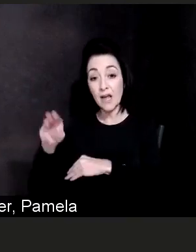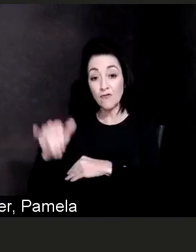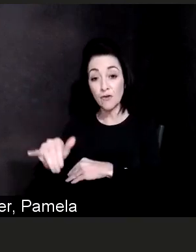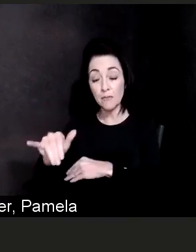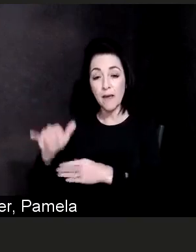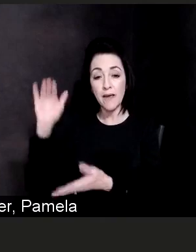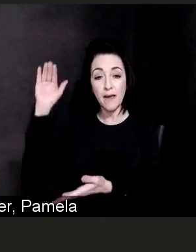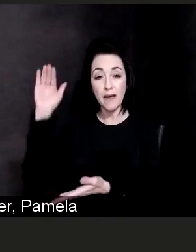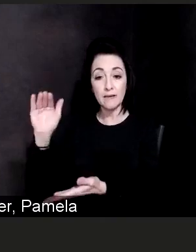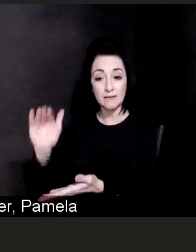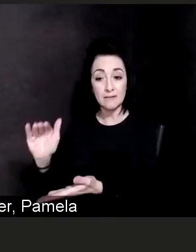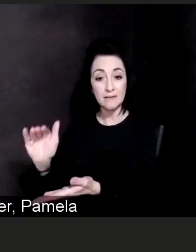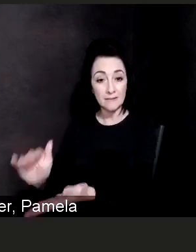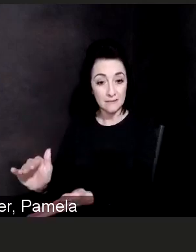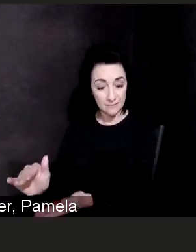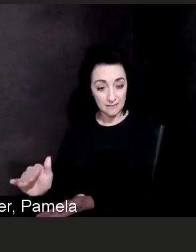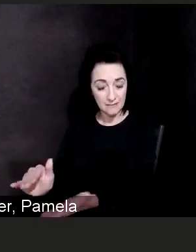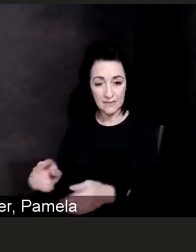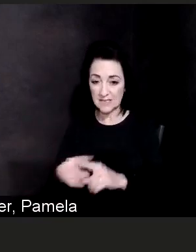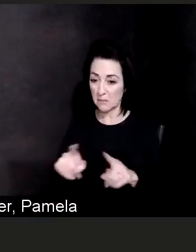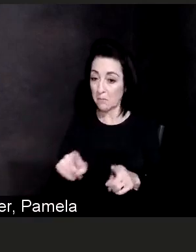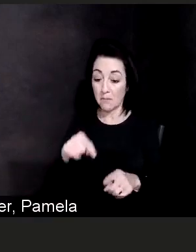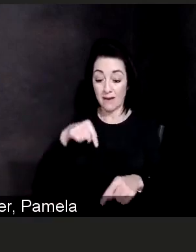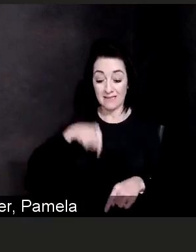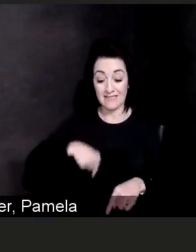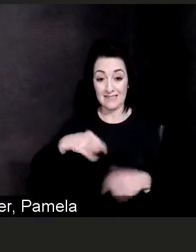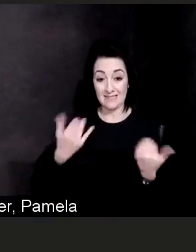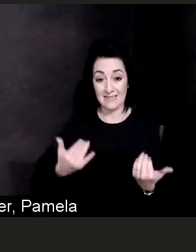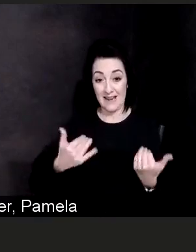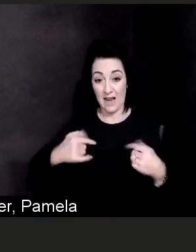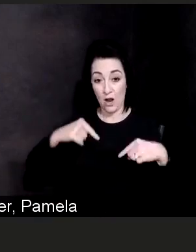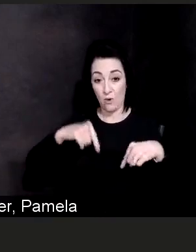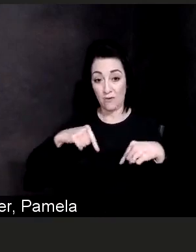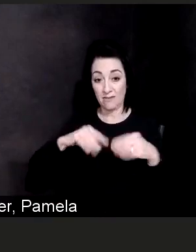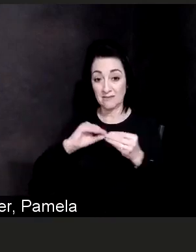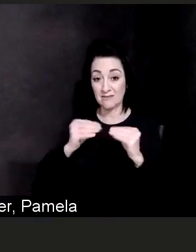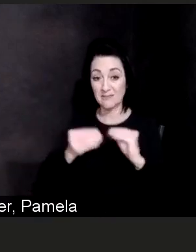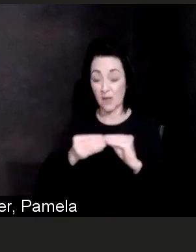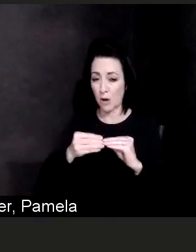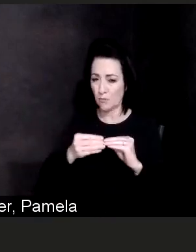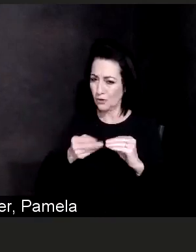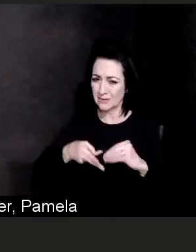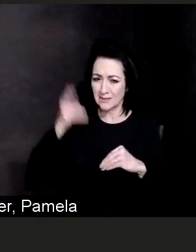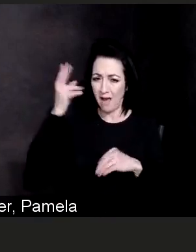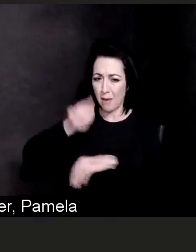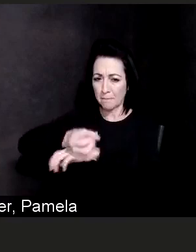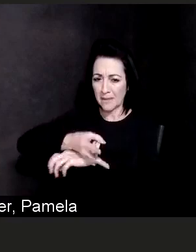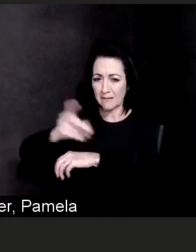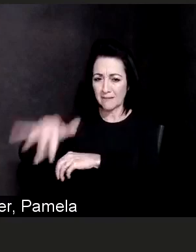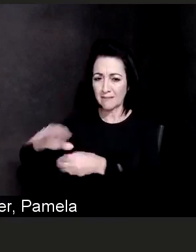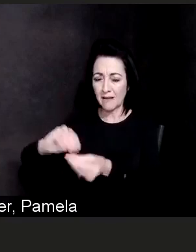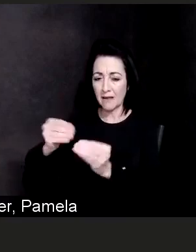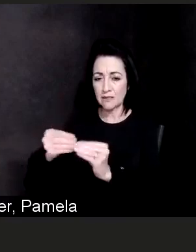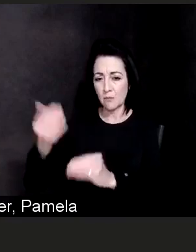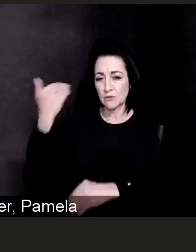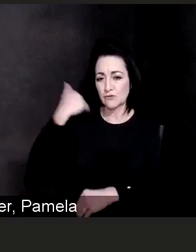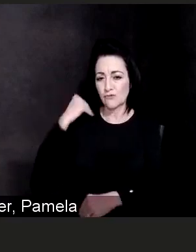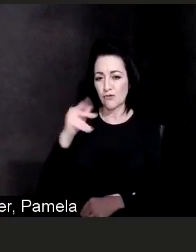about eight months ago. When it comes to the virus, there are certain other things that we should discuss